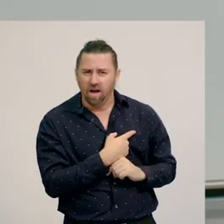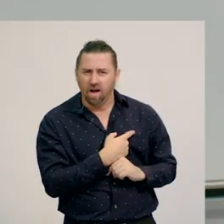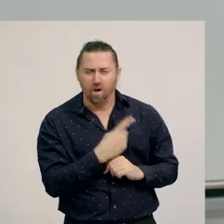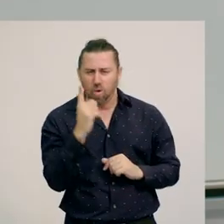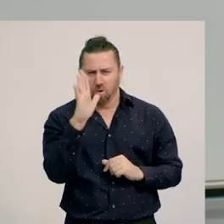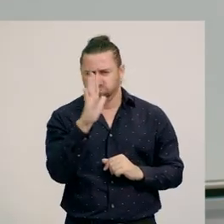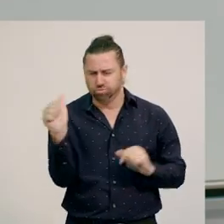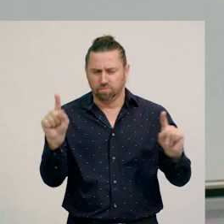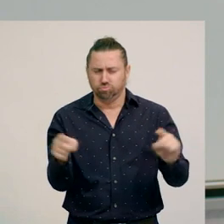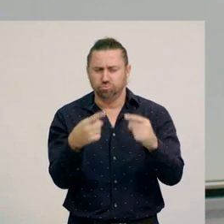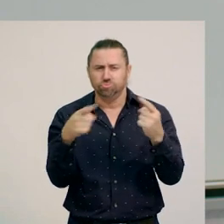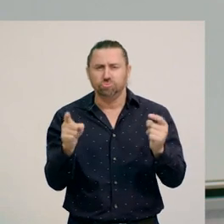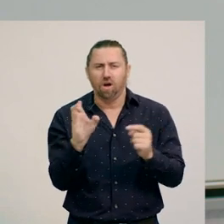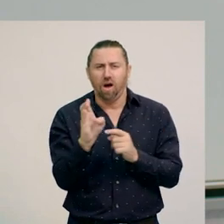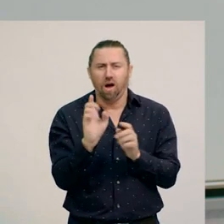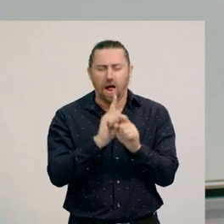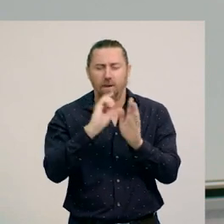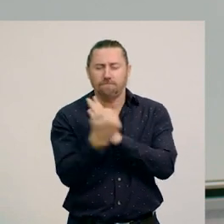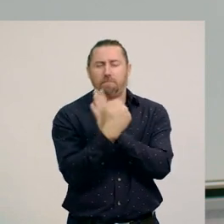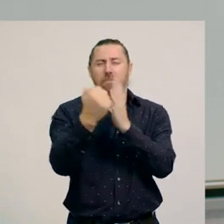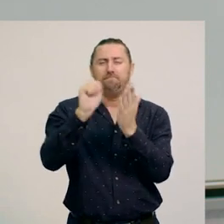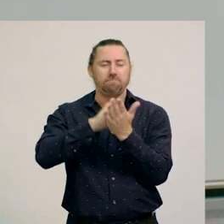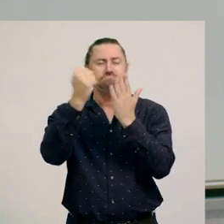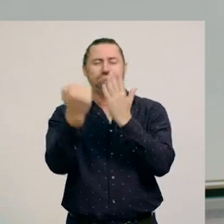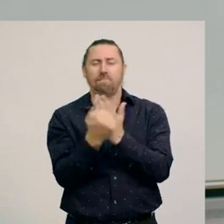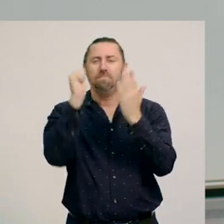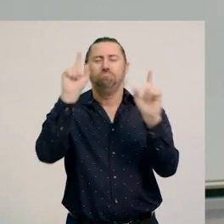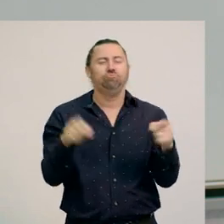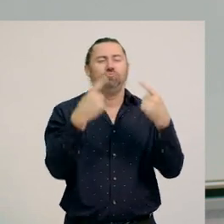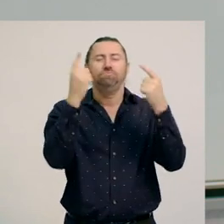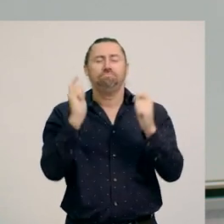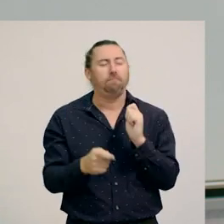[rattling sound] My musician friend can play a nice rhythm.